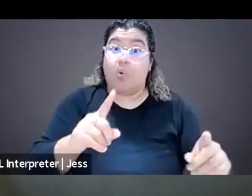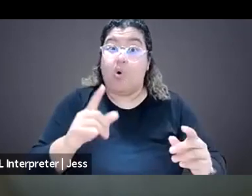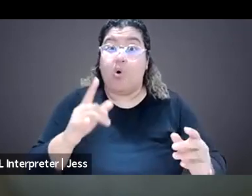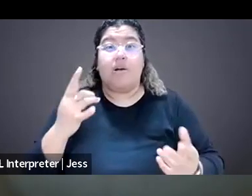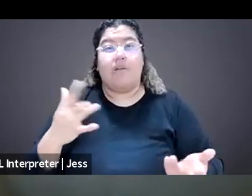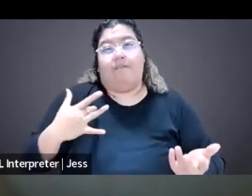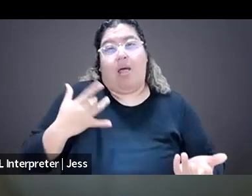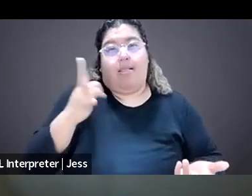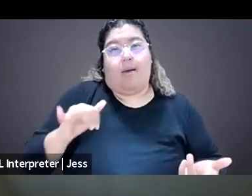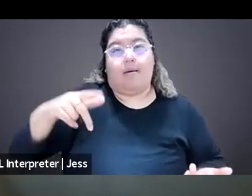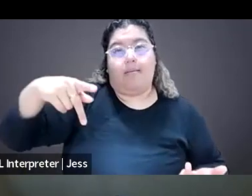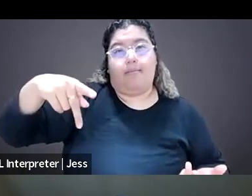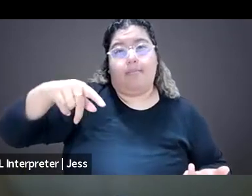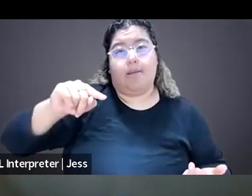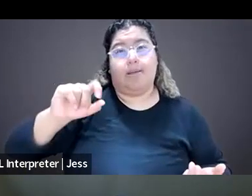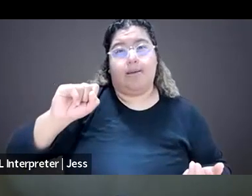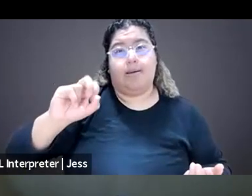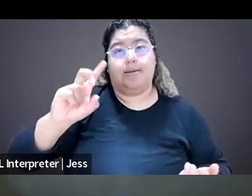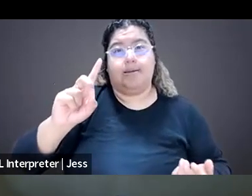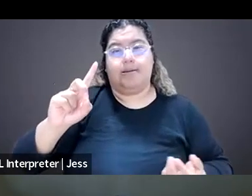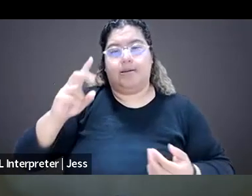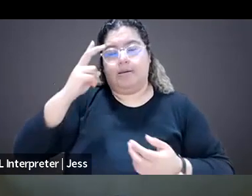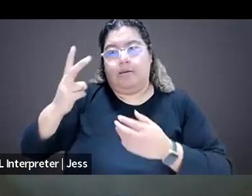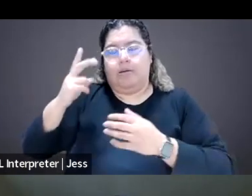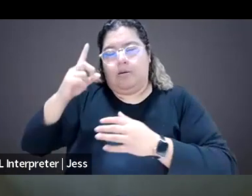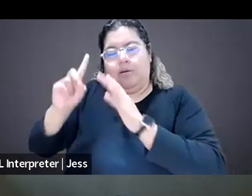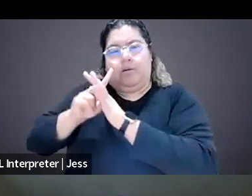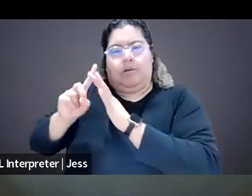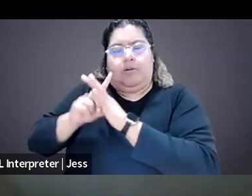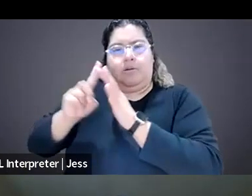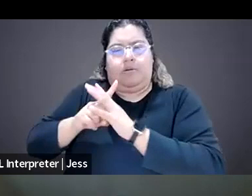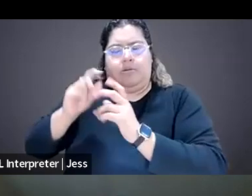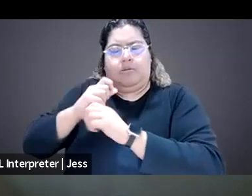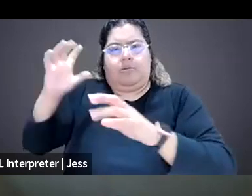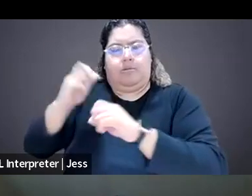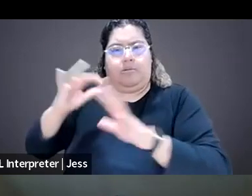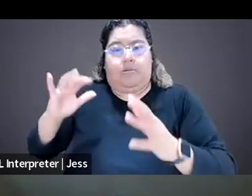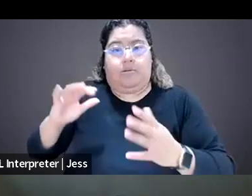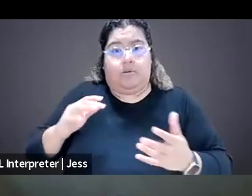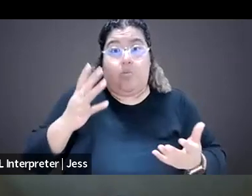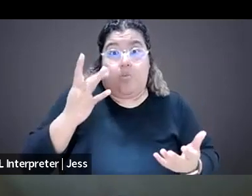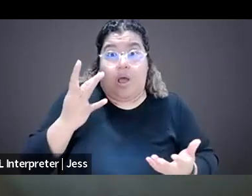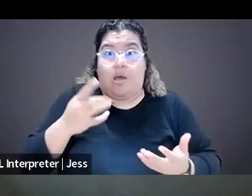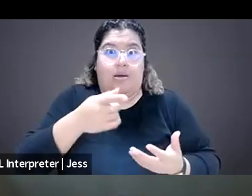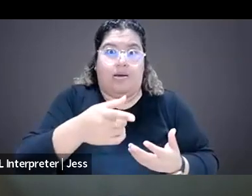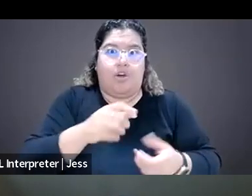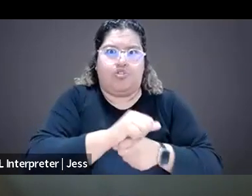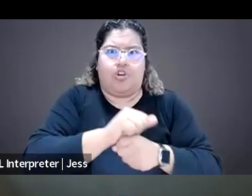as a result of these kinds of attacks and onslaughts. And so I think it's really important not only to recognize